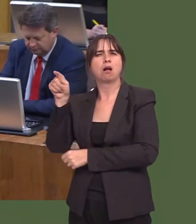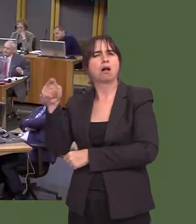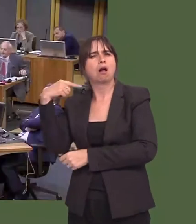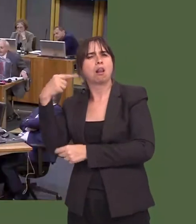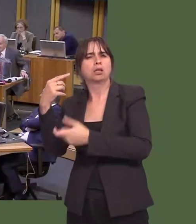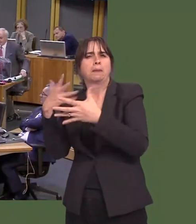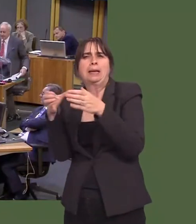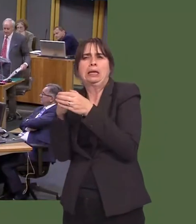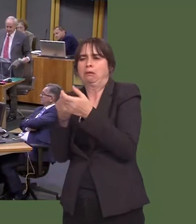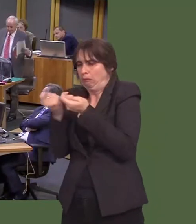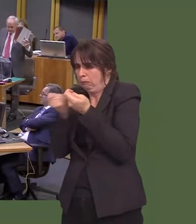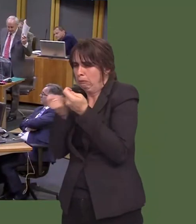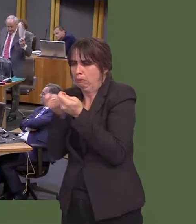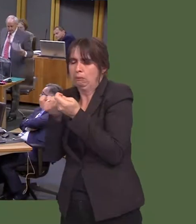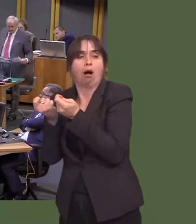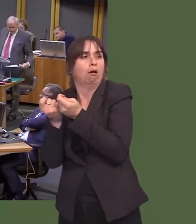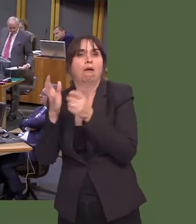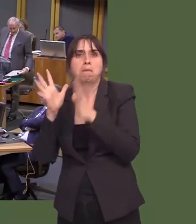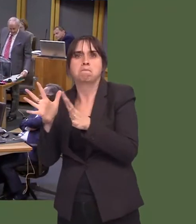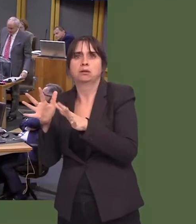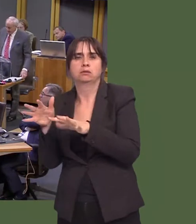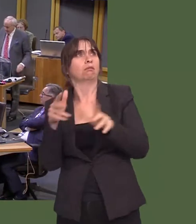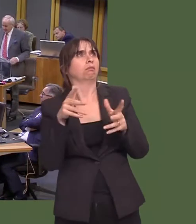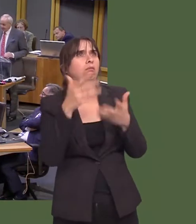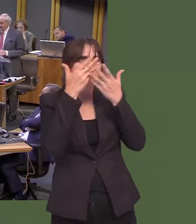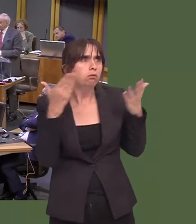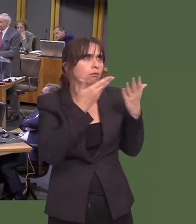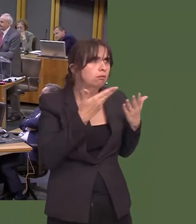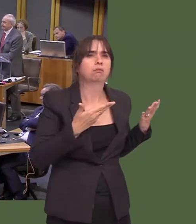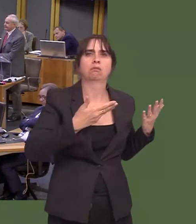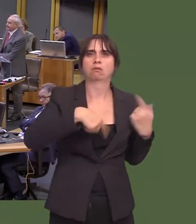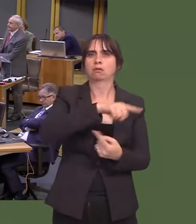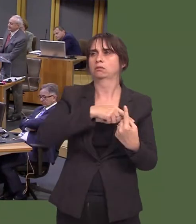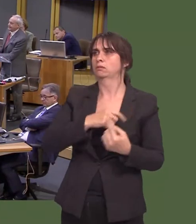Neil Hamilton: I read, of course, the Governmentís White Paper on Brexit, which, effectively,